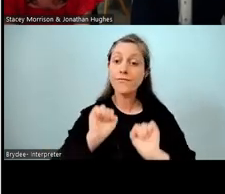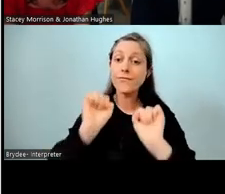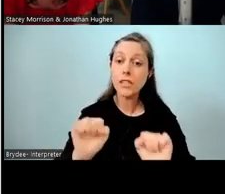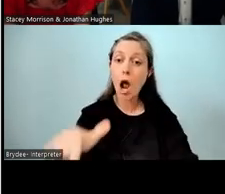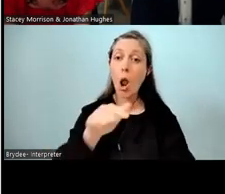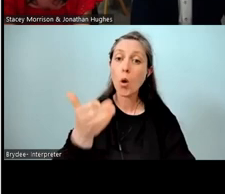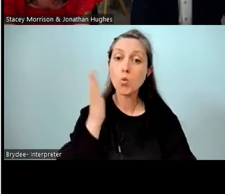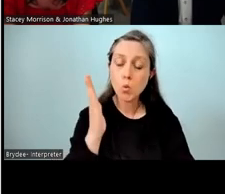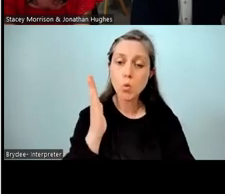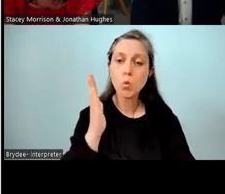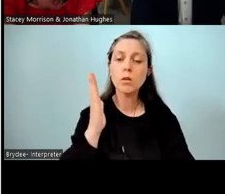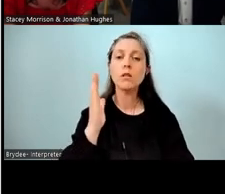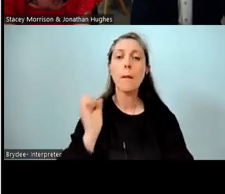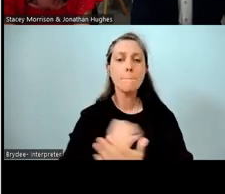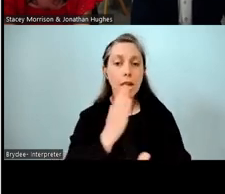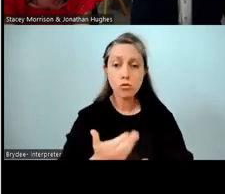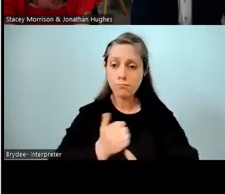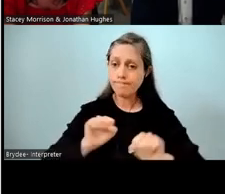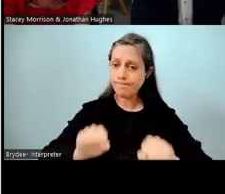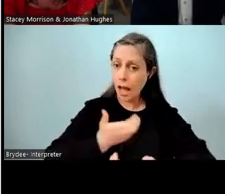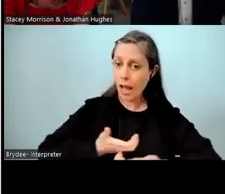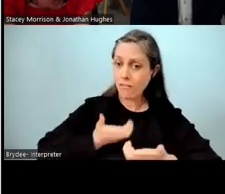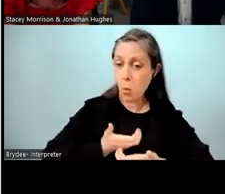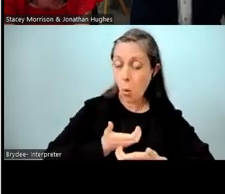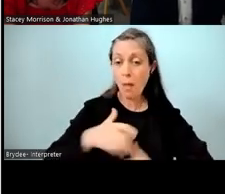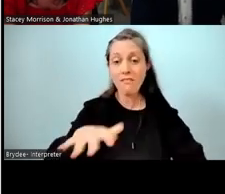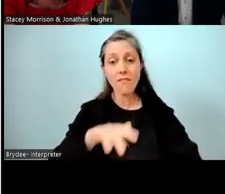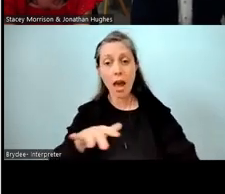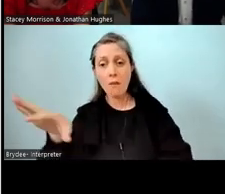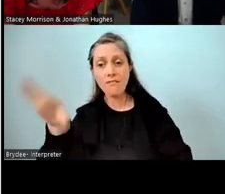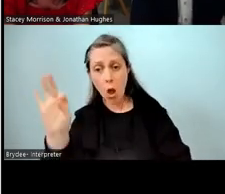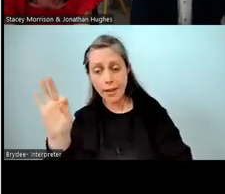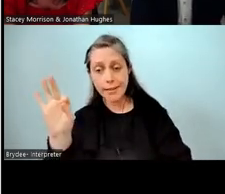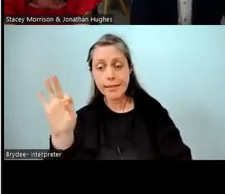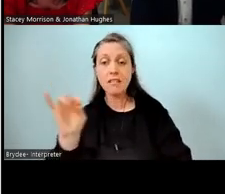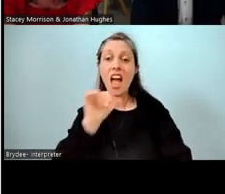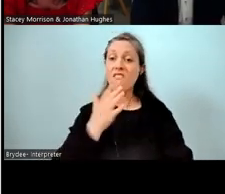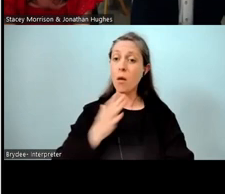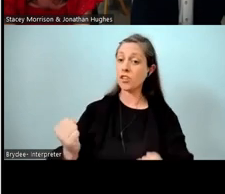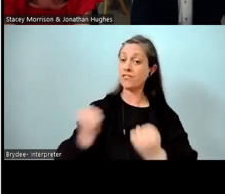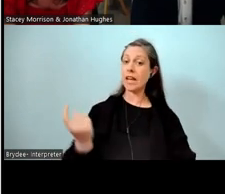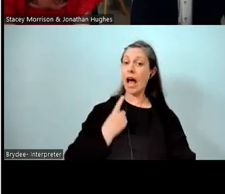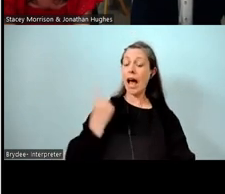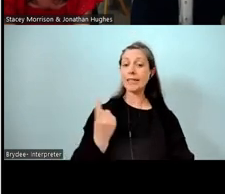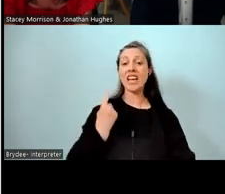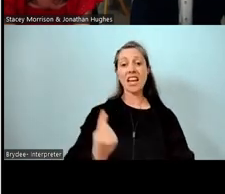and make sure that the students are comfortable. whānau are invited, likewise if they'd like to come here, do it individually, do it as a group.